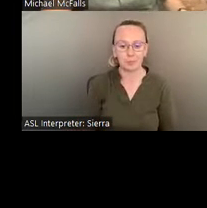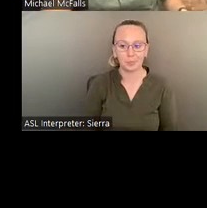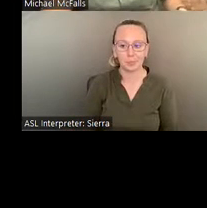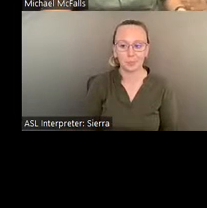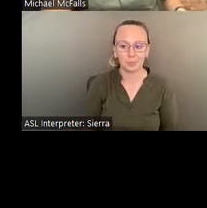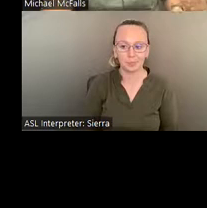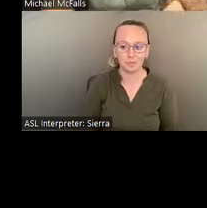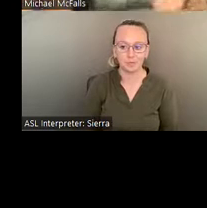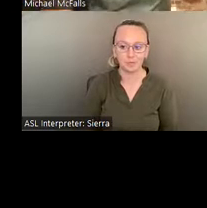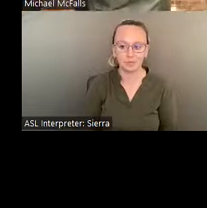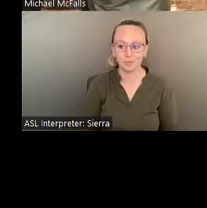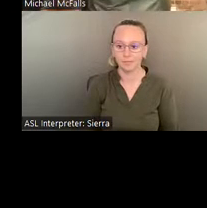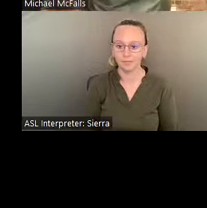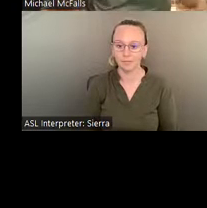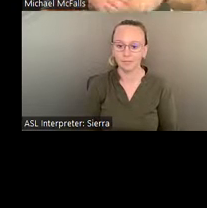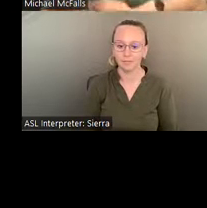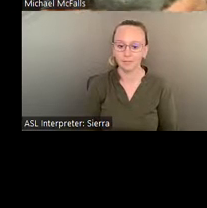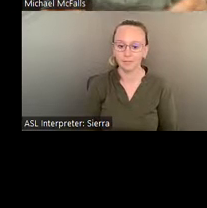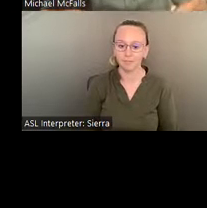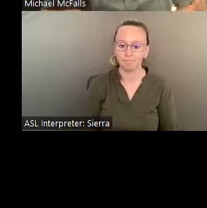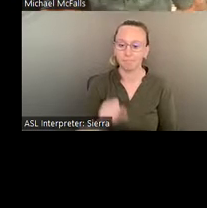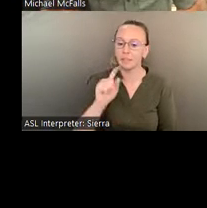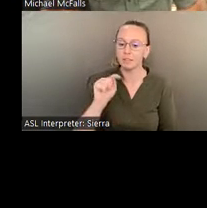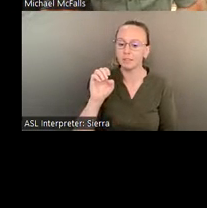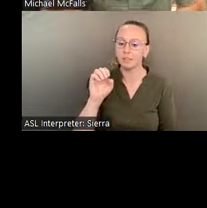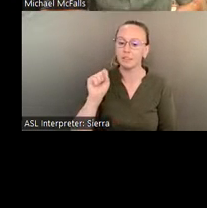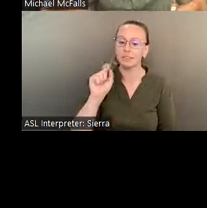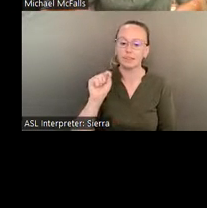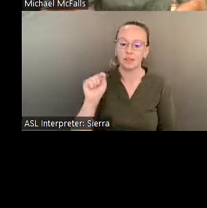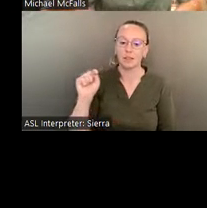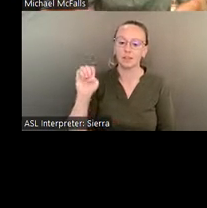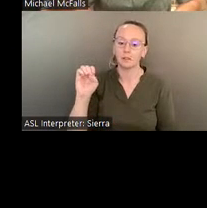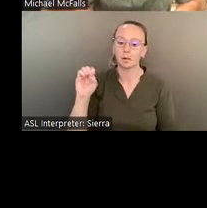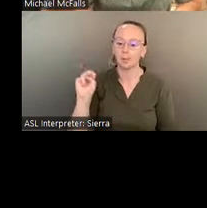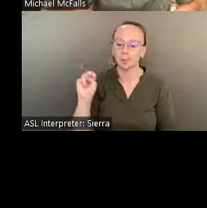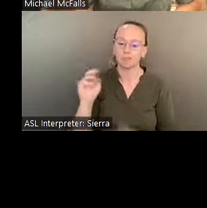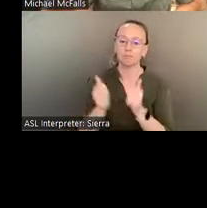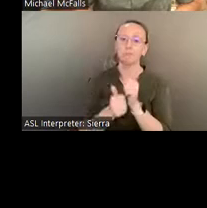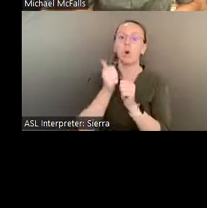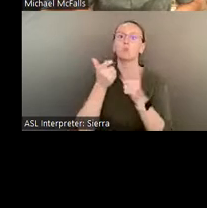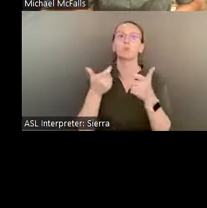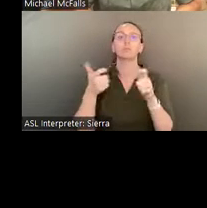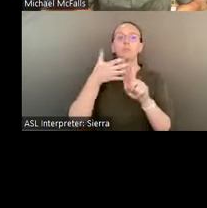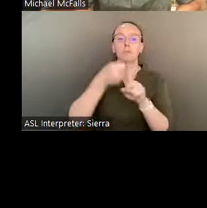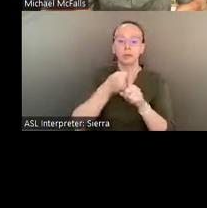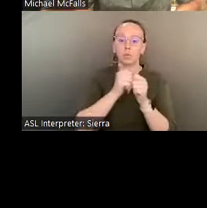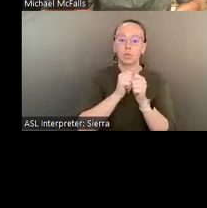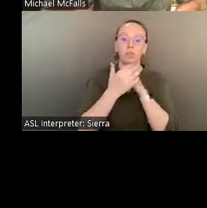So St. EOM is having his most meaningful impact in the art world, with national, international exhibitions.